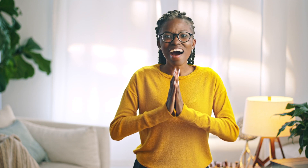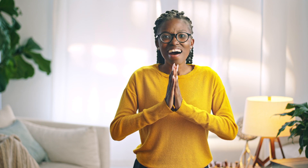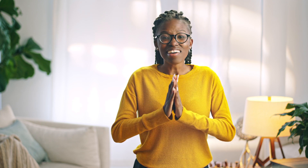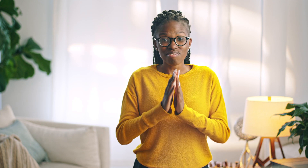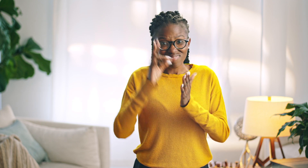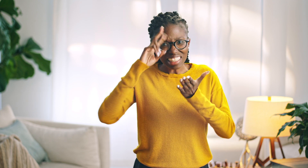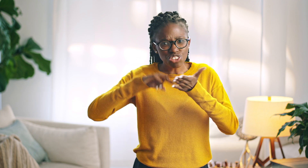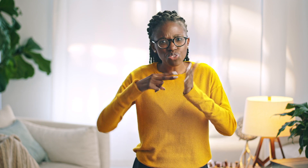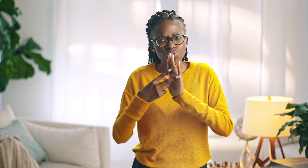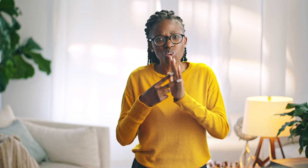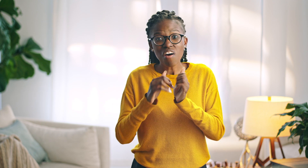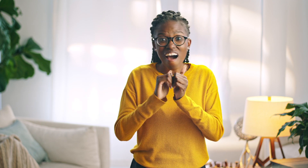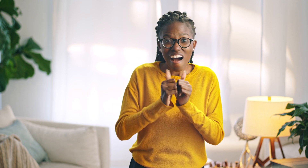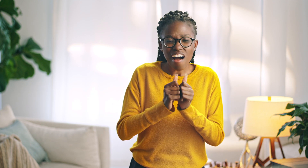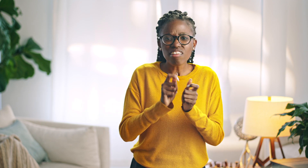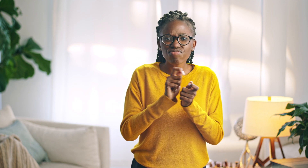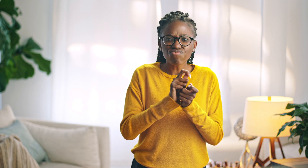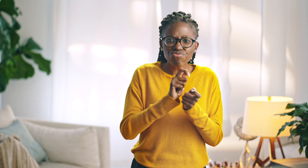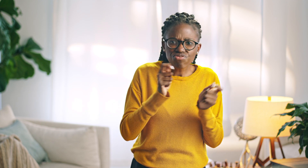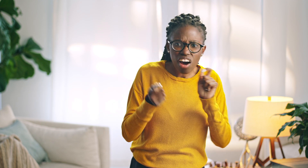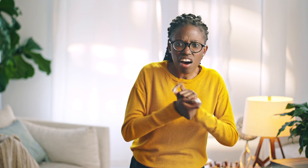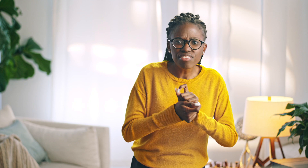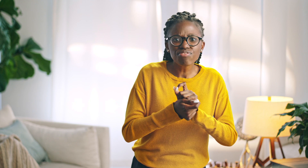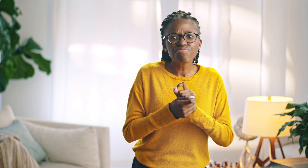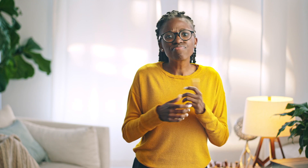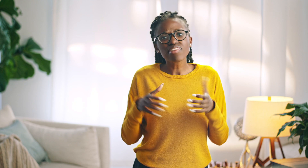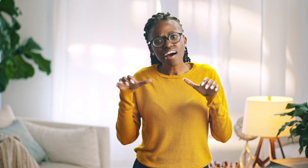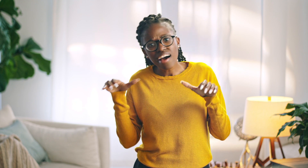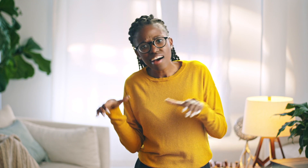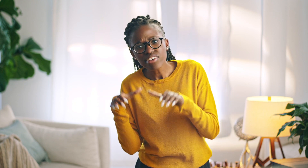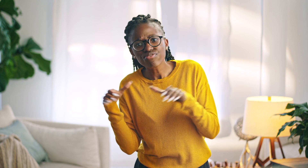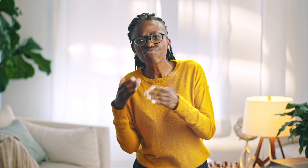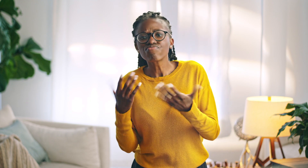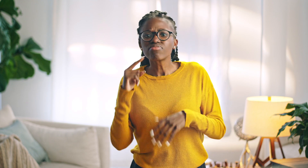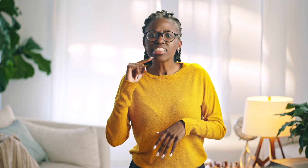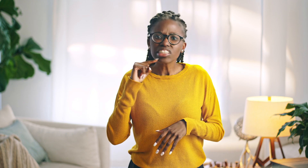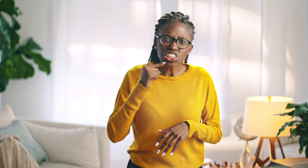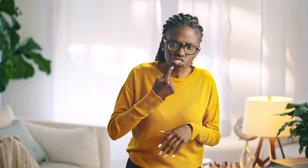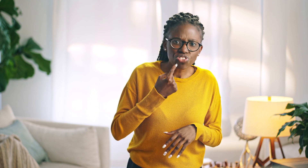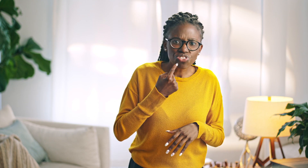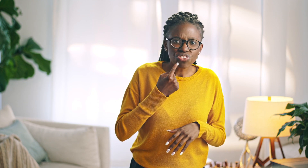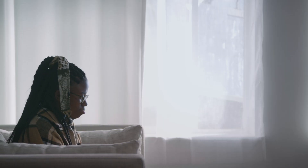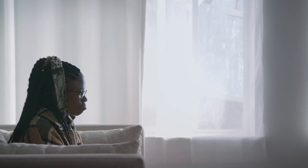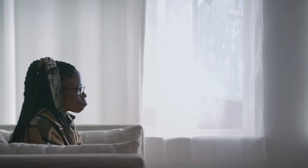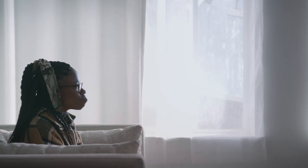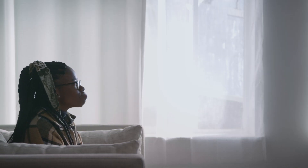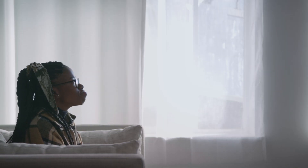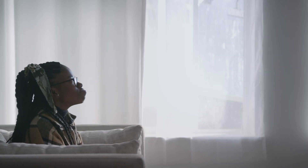And I realized that I had to pray with some intention of change, of action, with sincerity.